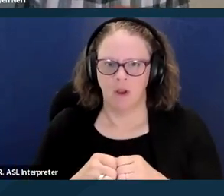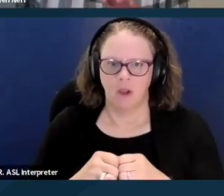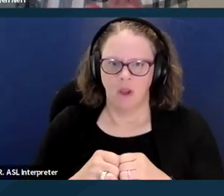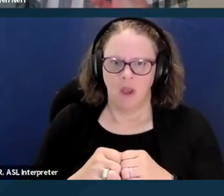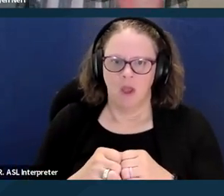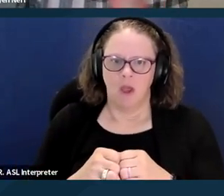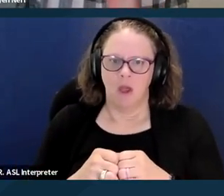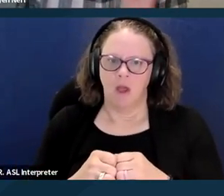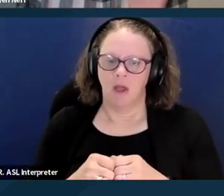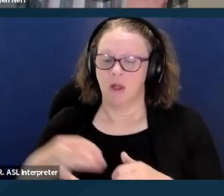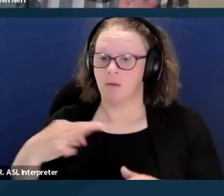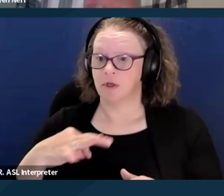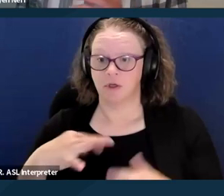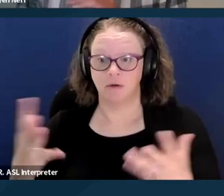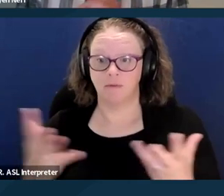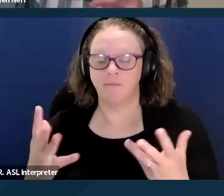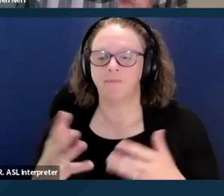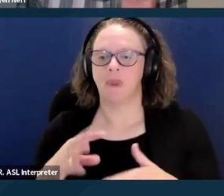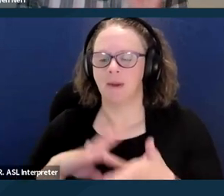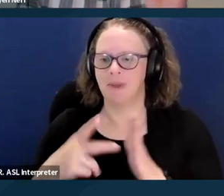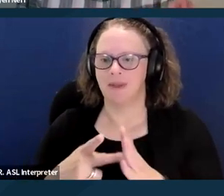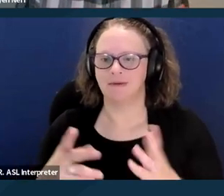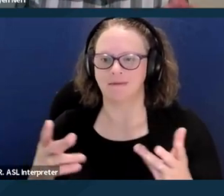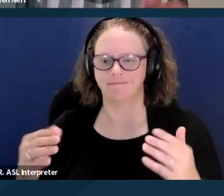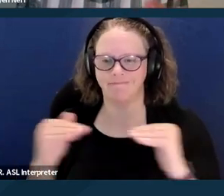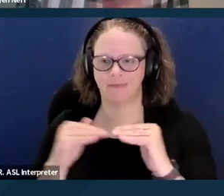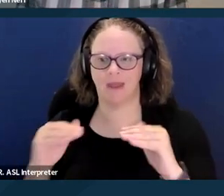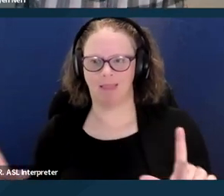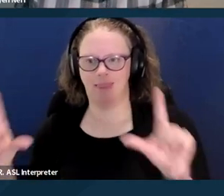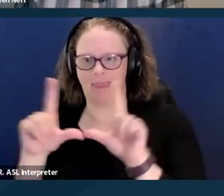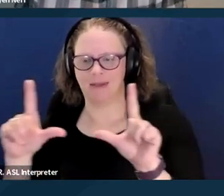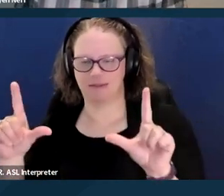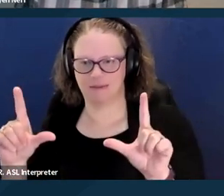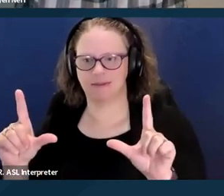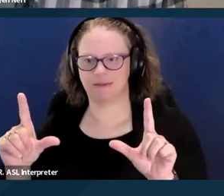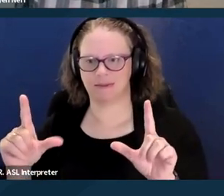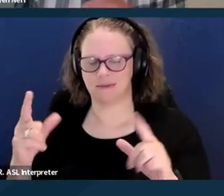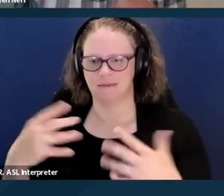is equivalent to licensed healthcare facility for people with intellectual disabilities,